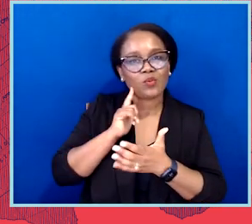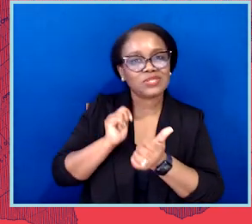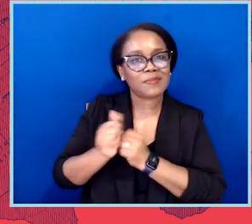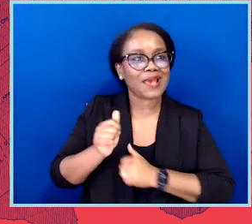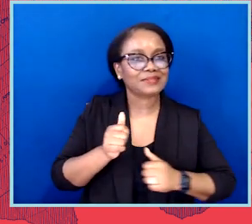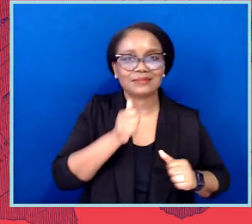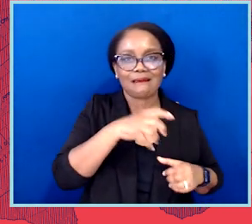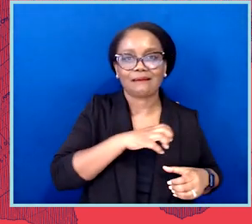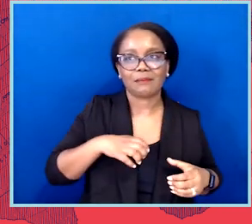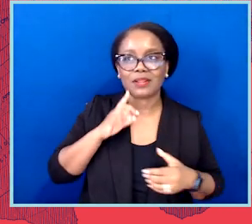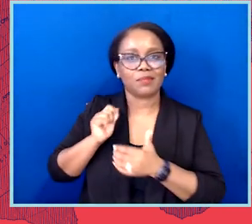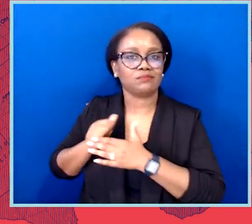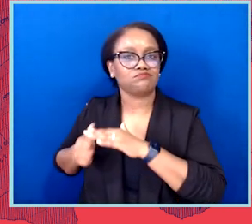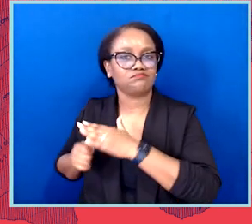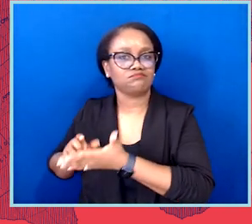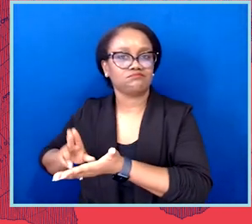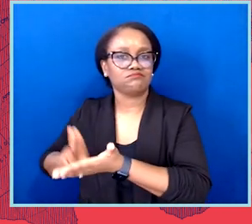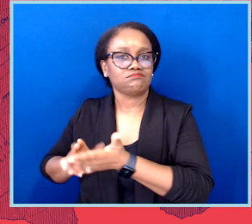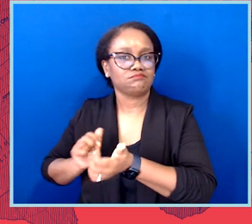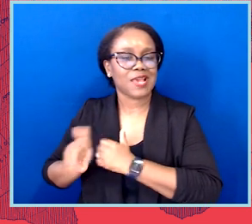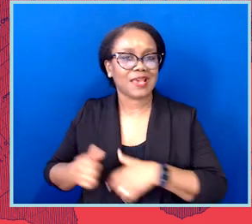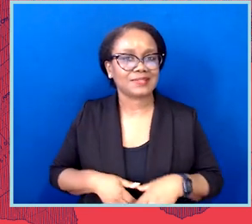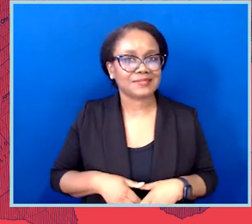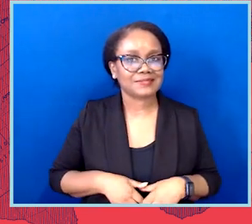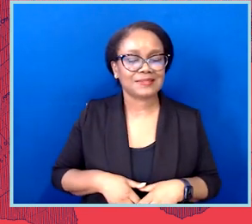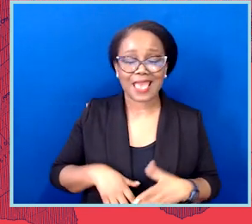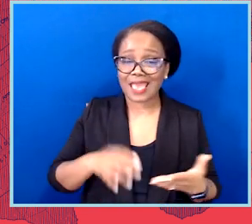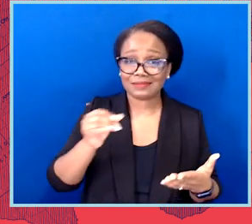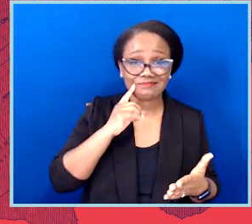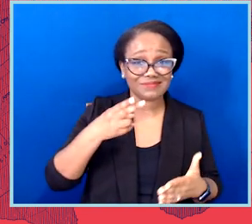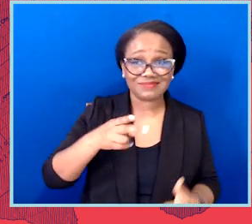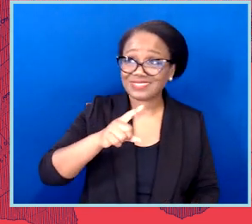been fighting back, so many successfully, you know, Texas has been relentless and continuing